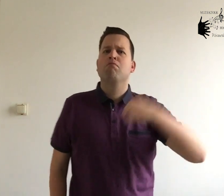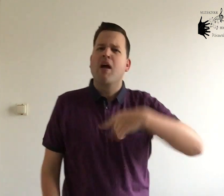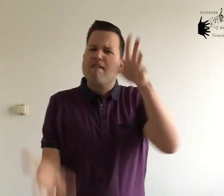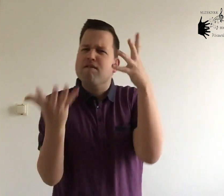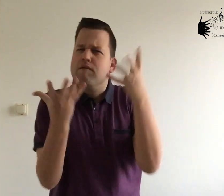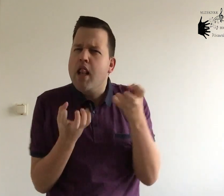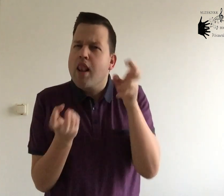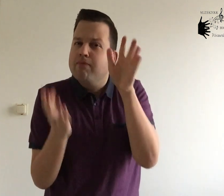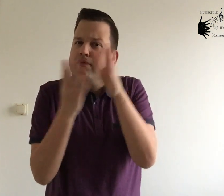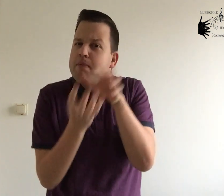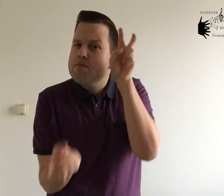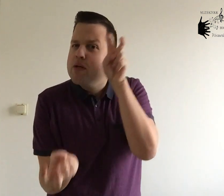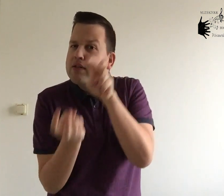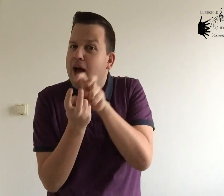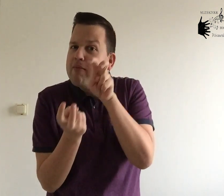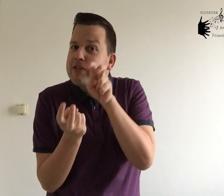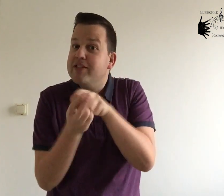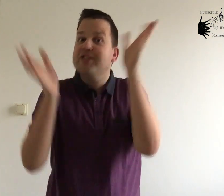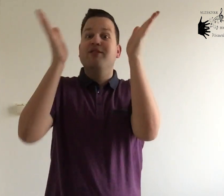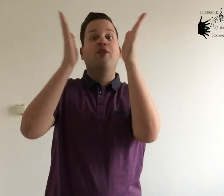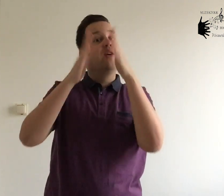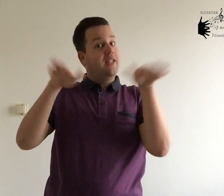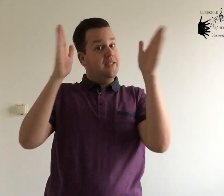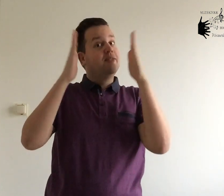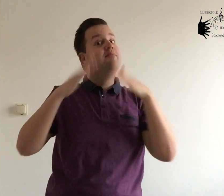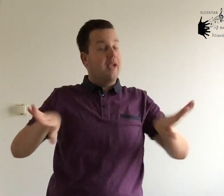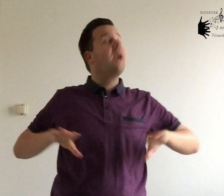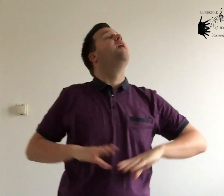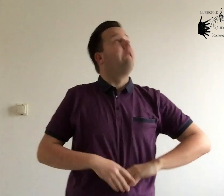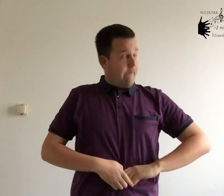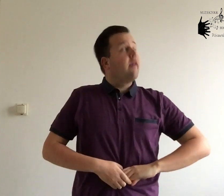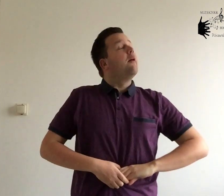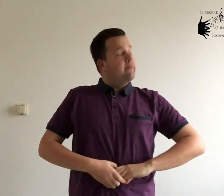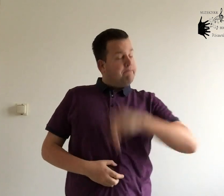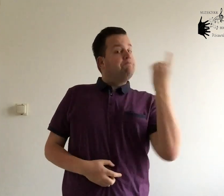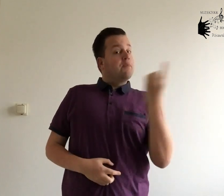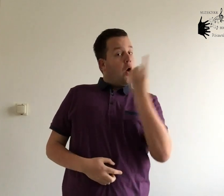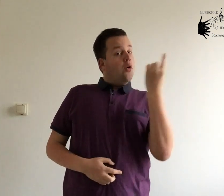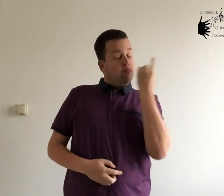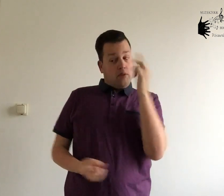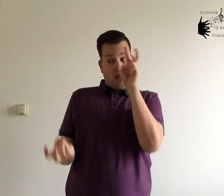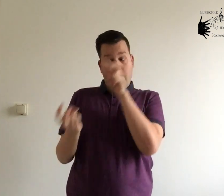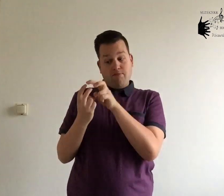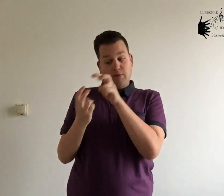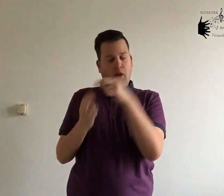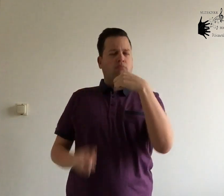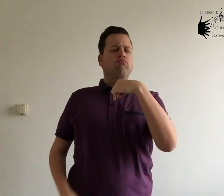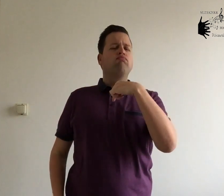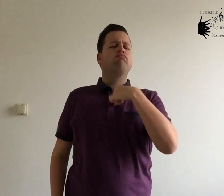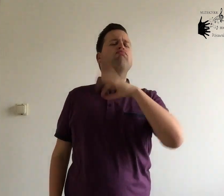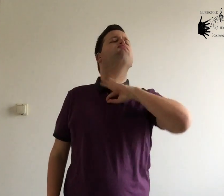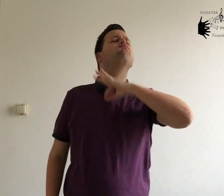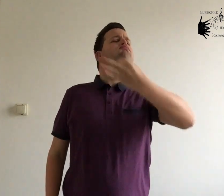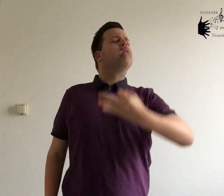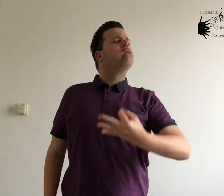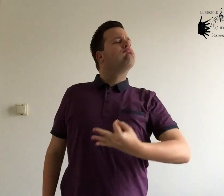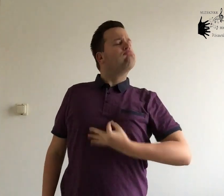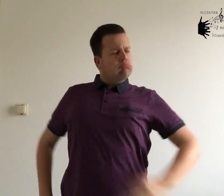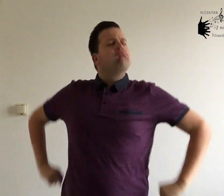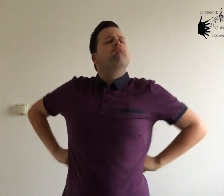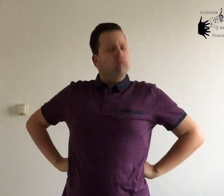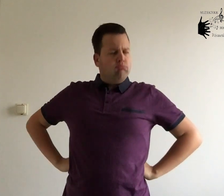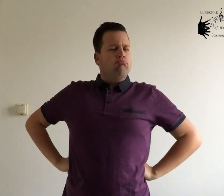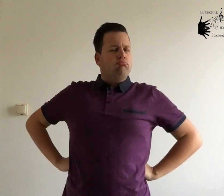I want a hippopotamus for Christmas Only a hippopotamus will do